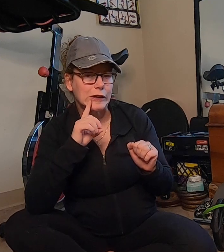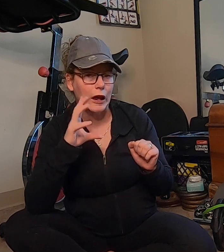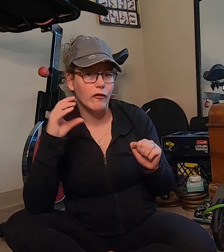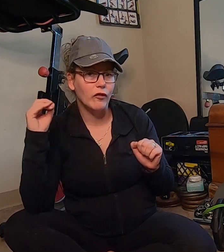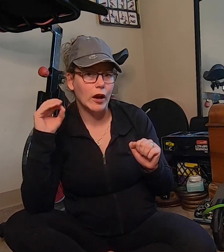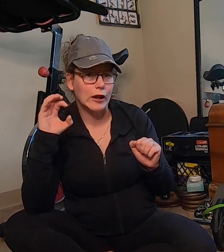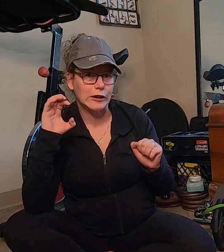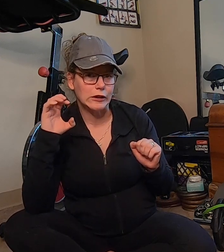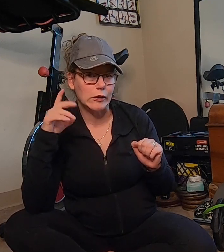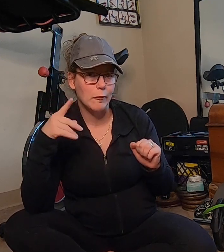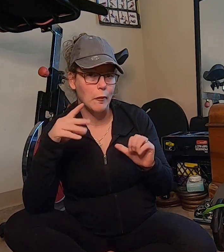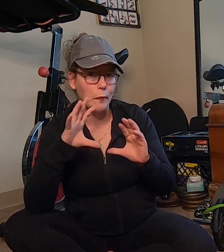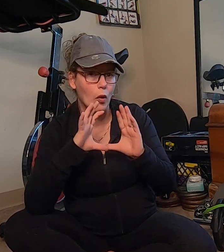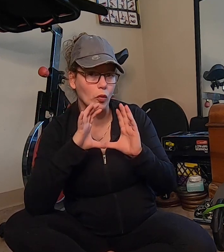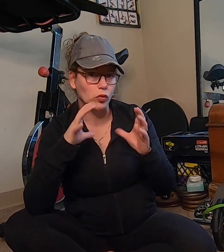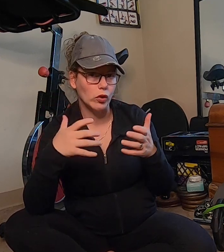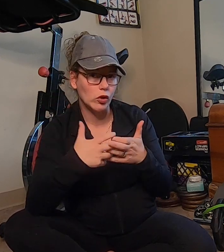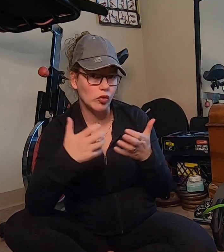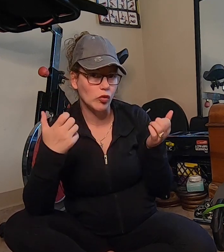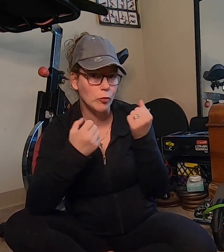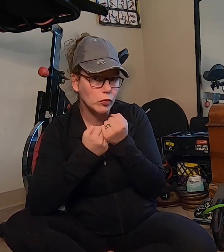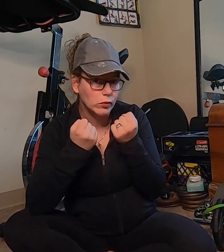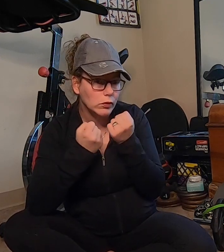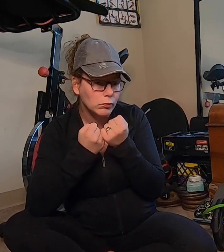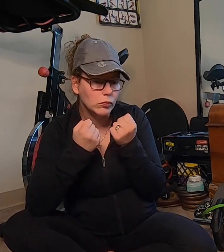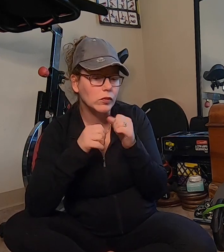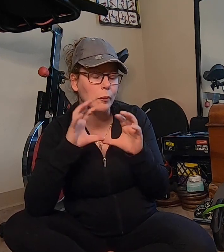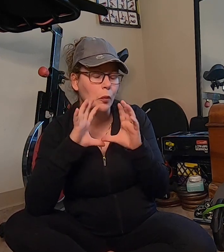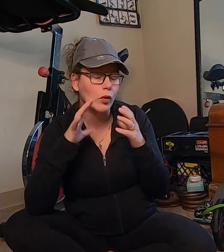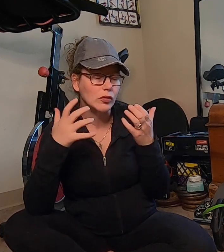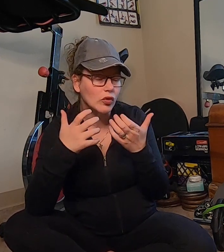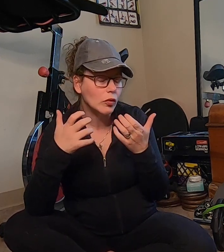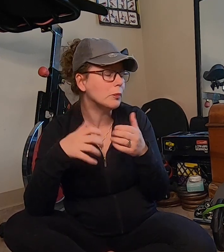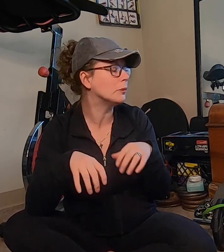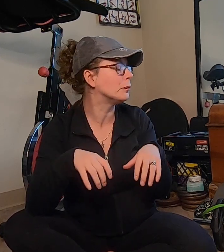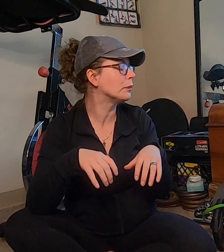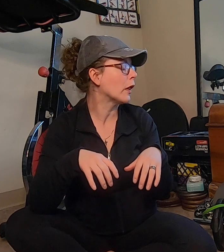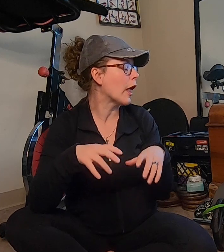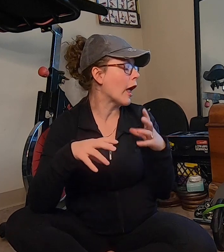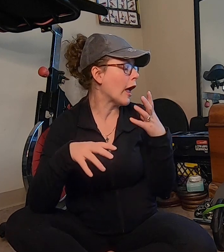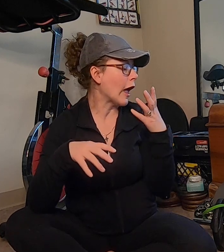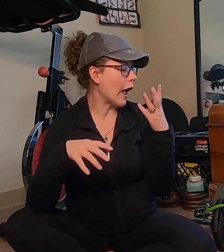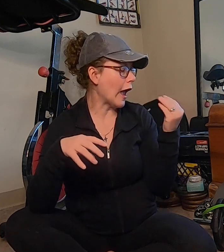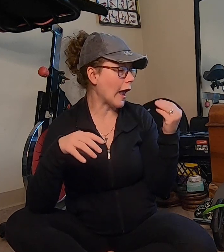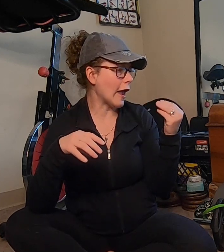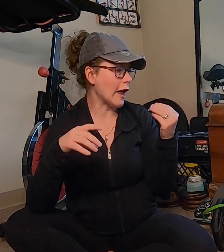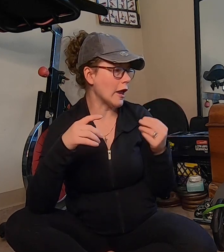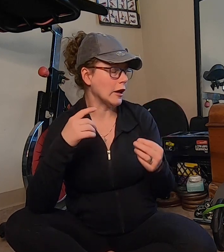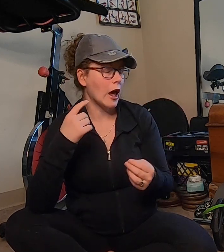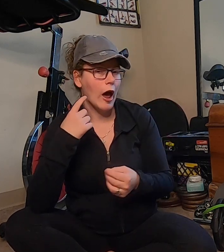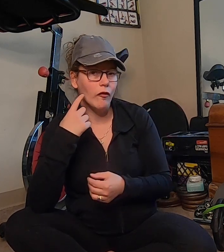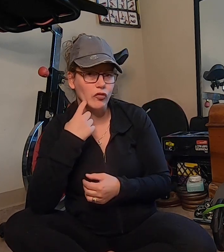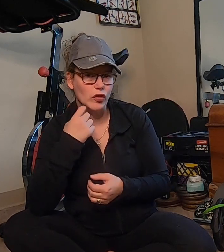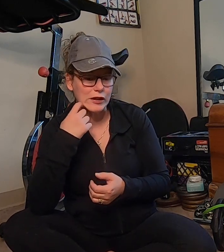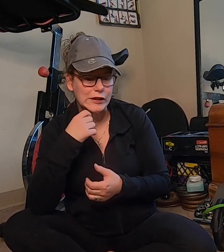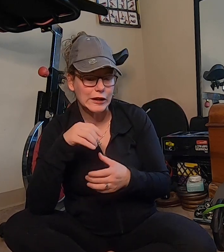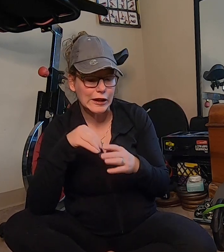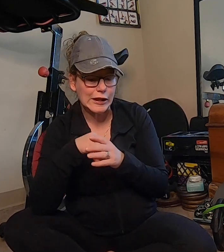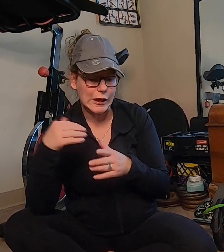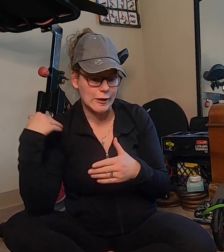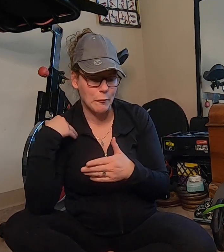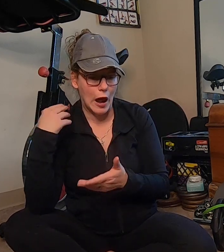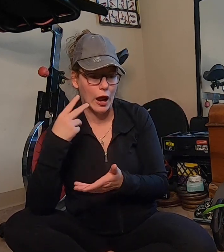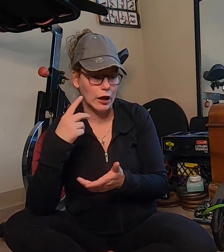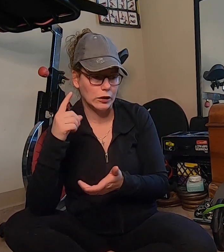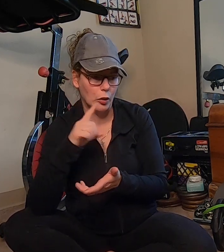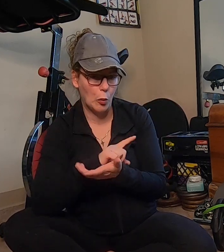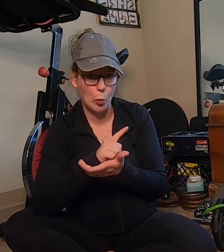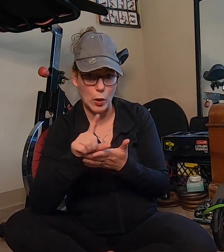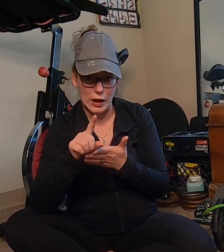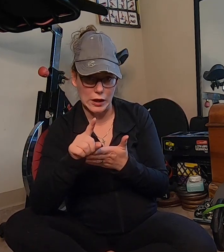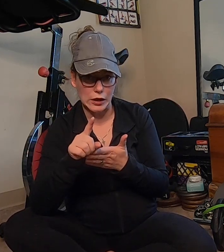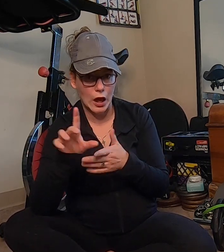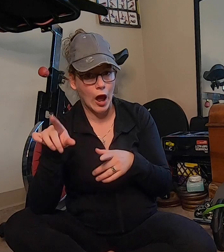deaf and cerebral palsy groups support groups and I recently in the past week